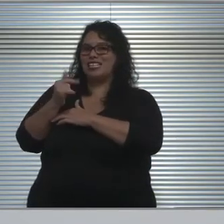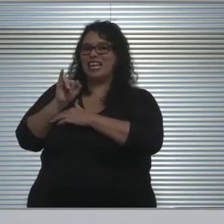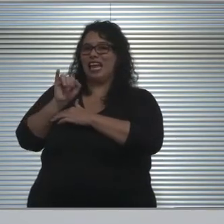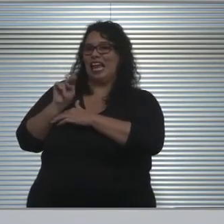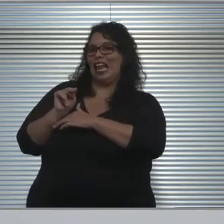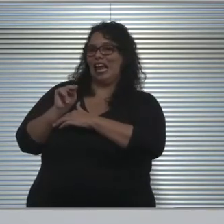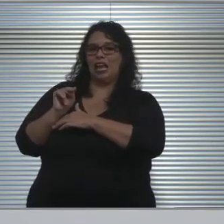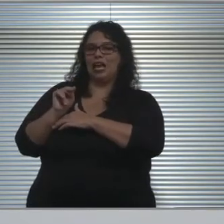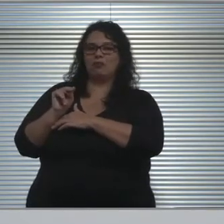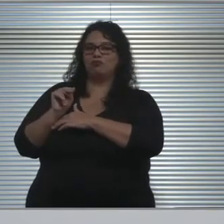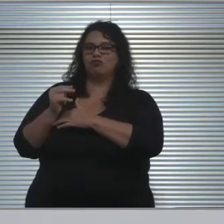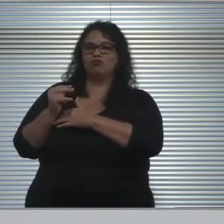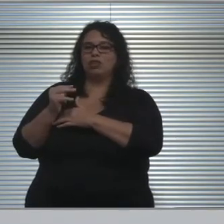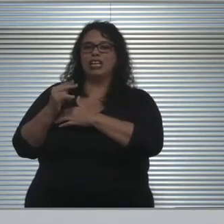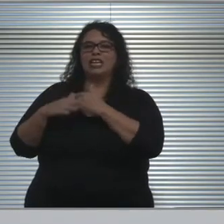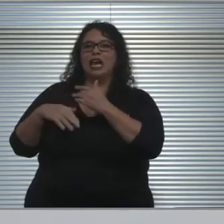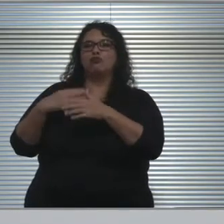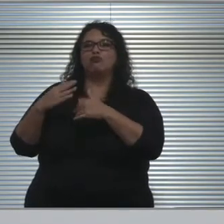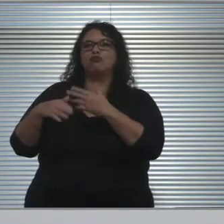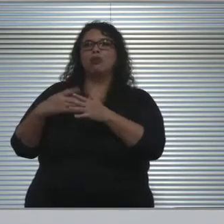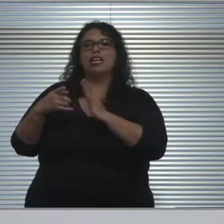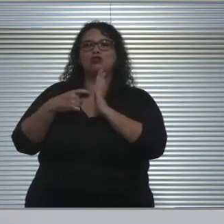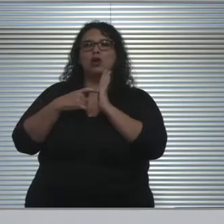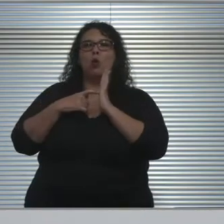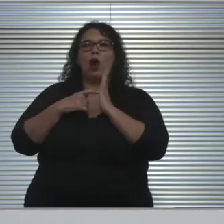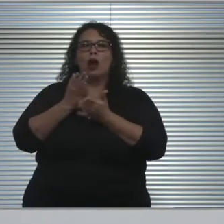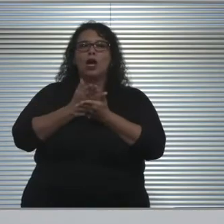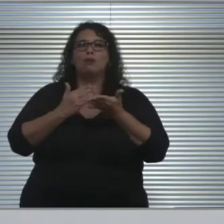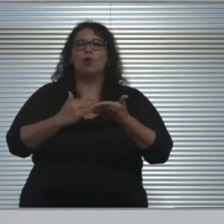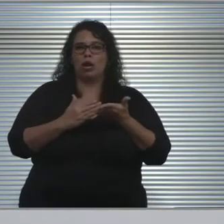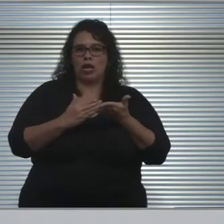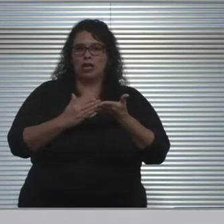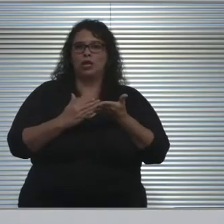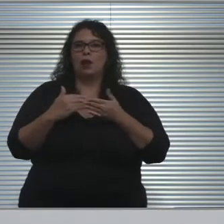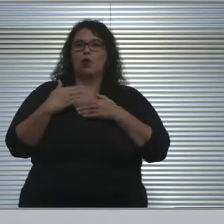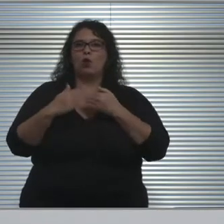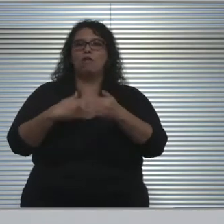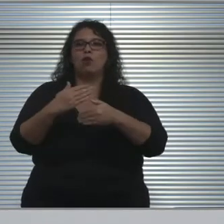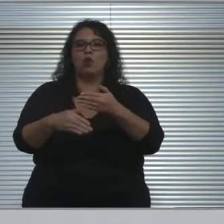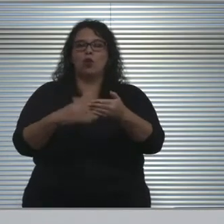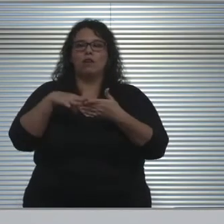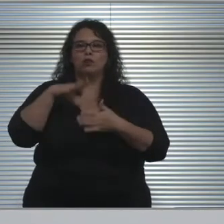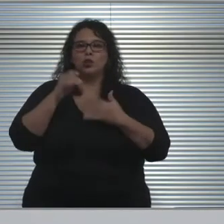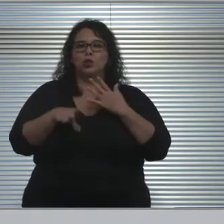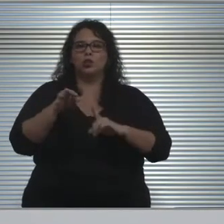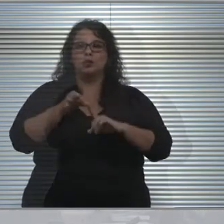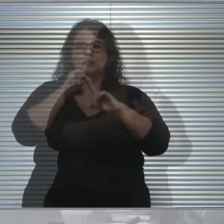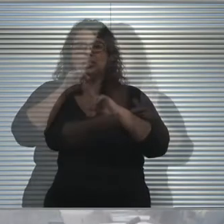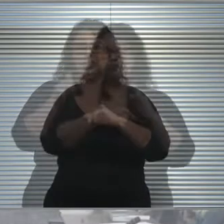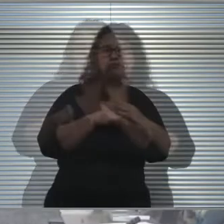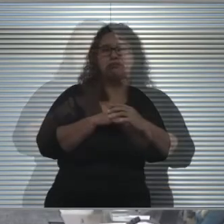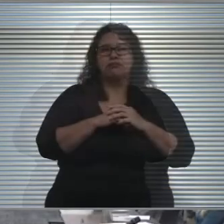is something that is a required component as we move forward for students with special needs.